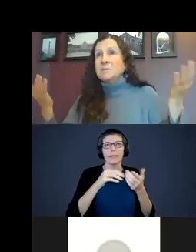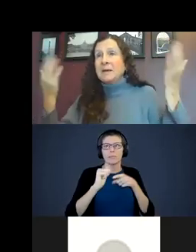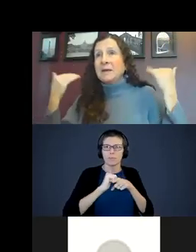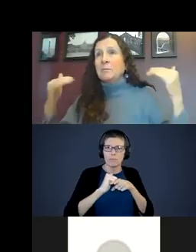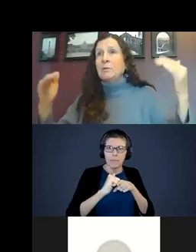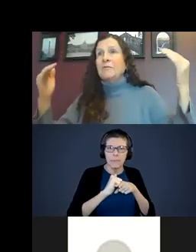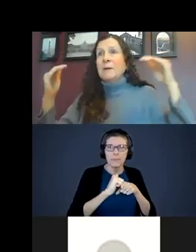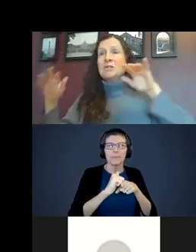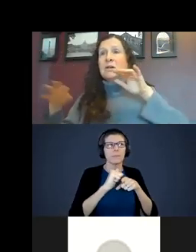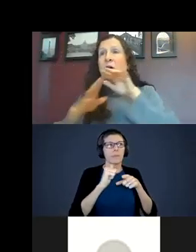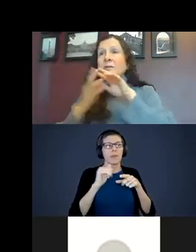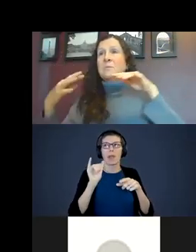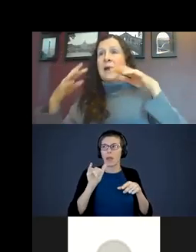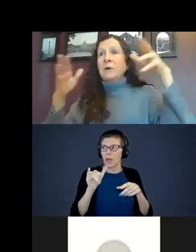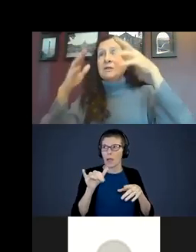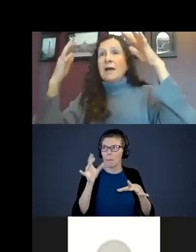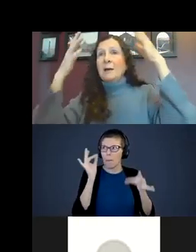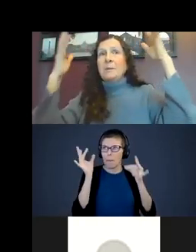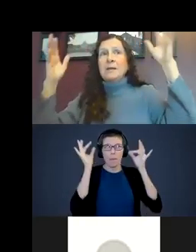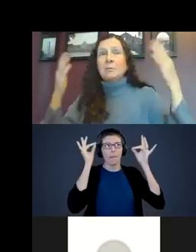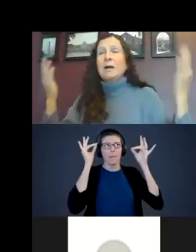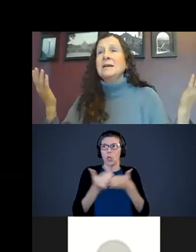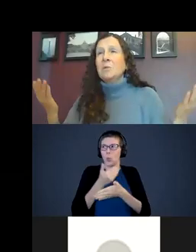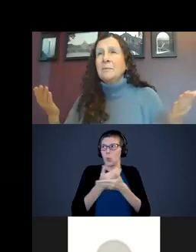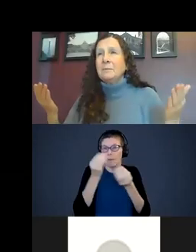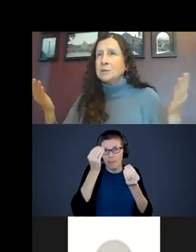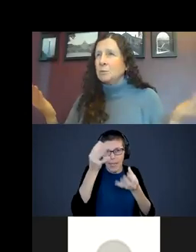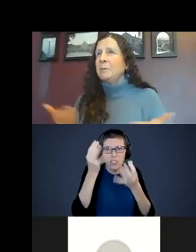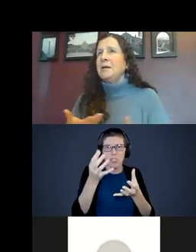picking up new information. The pathways are happening in the brain. That’s why babies repeat,